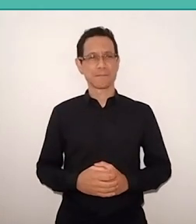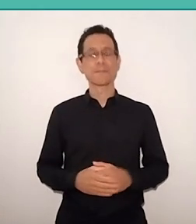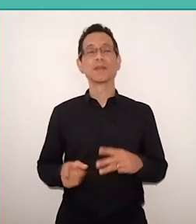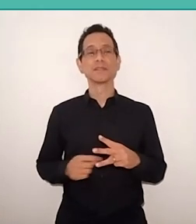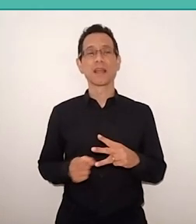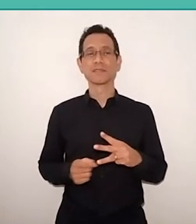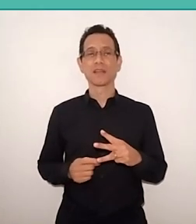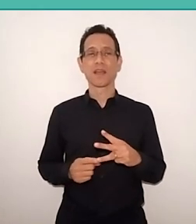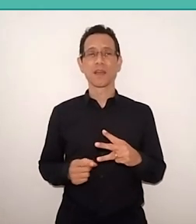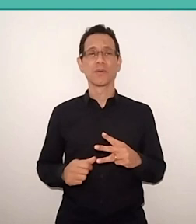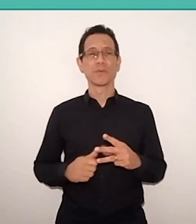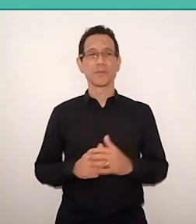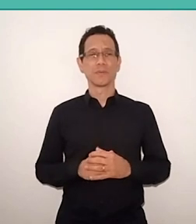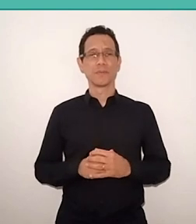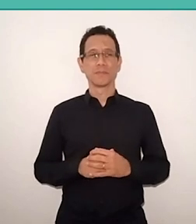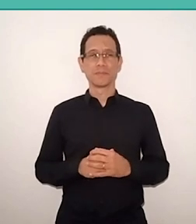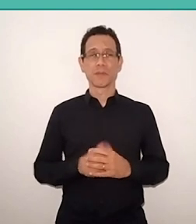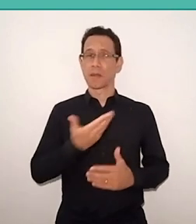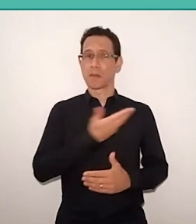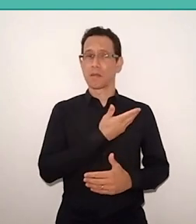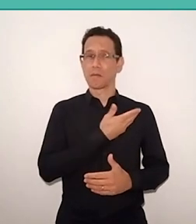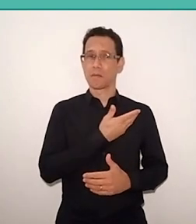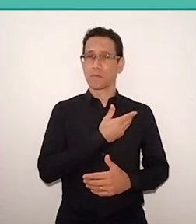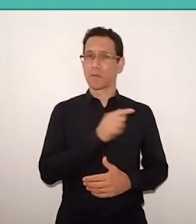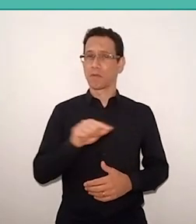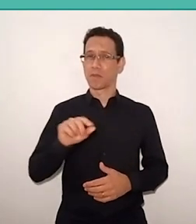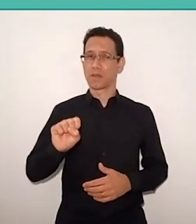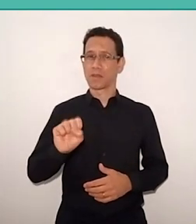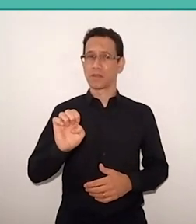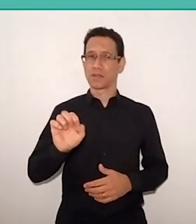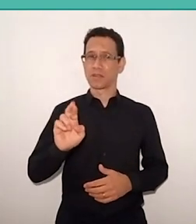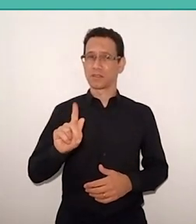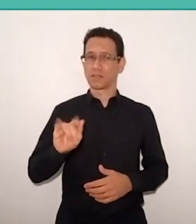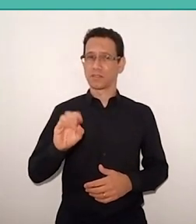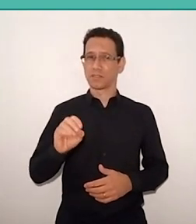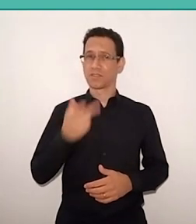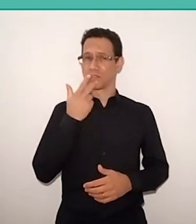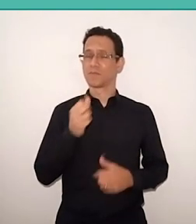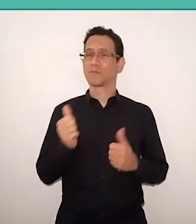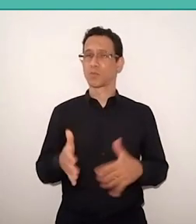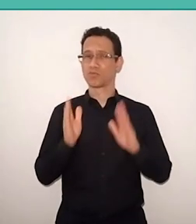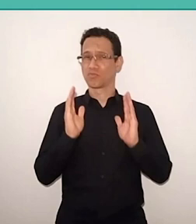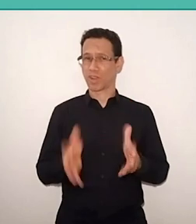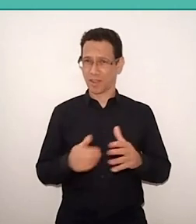and my colleague Sérgio has already talked about this issue, of the distance between reality and theory,